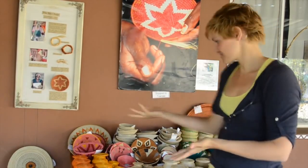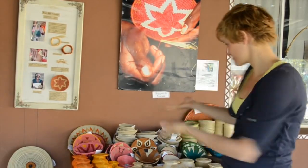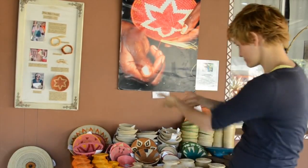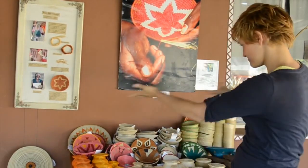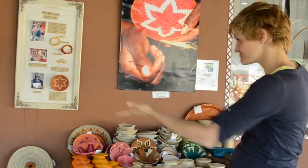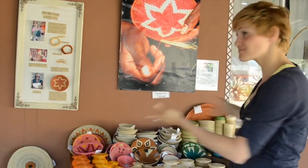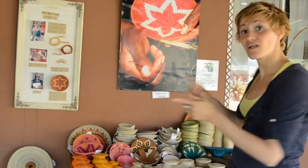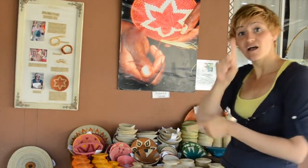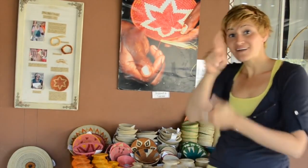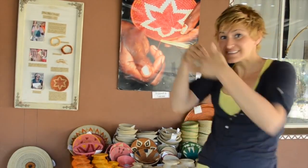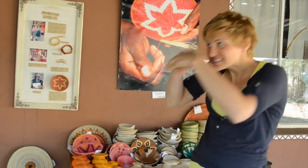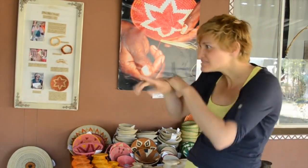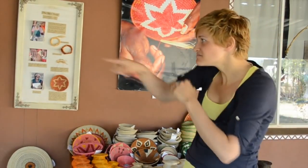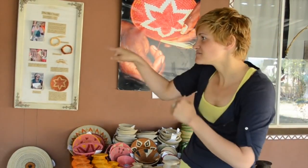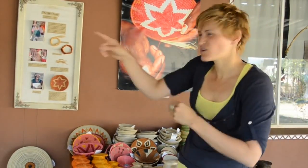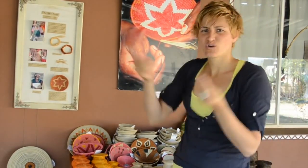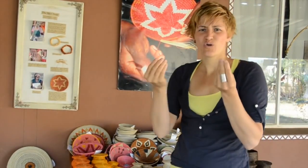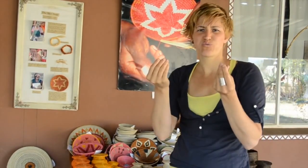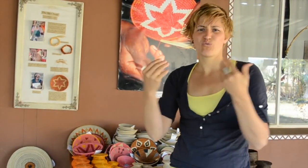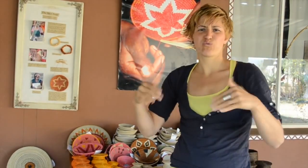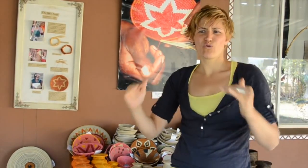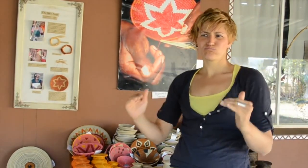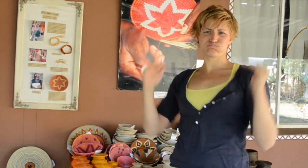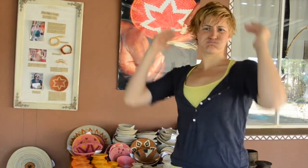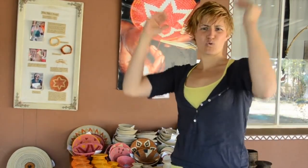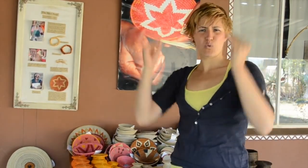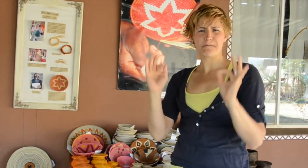women. Inside the store, the items are of superb